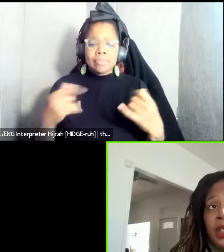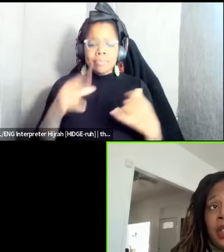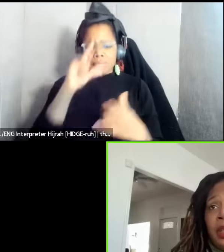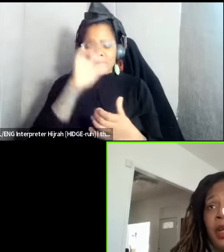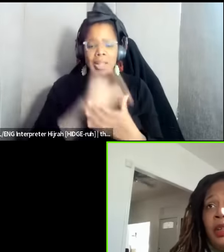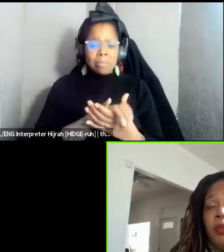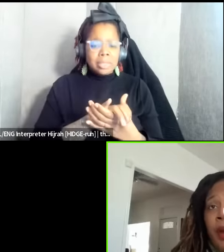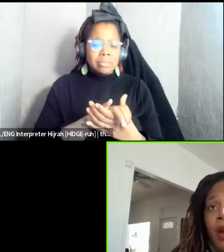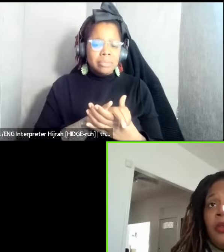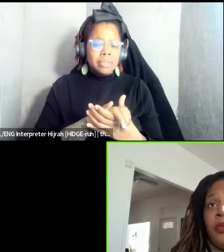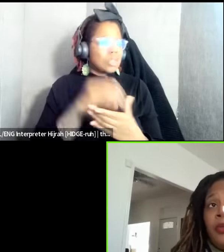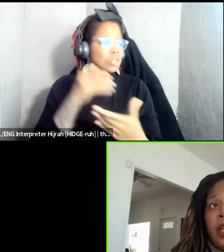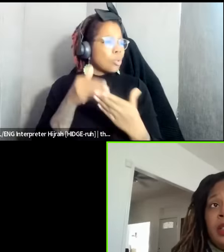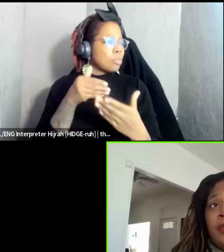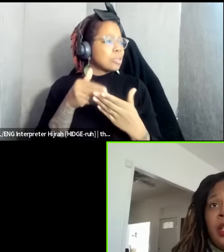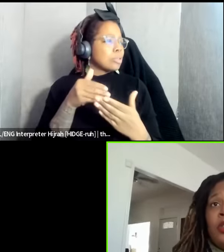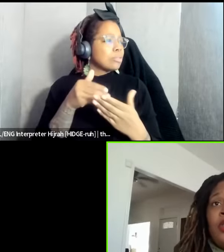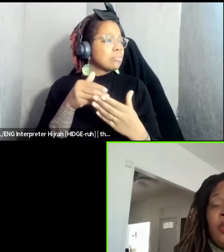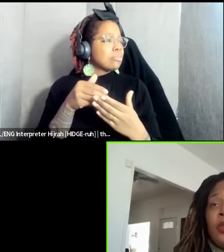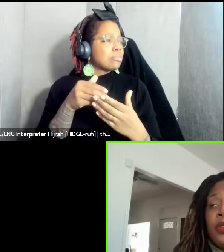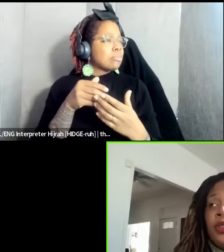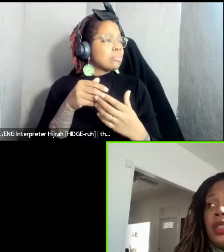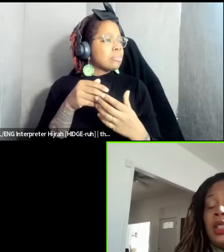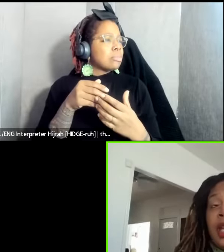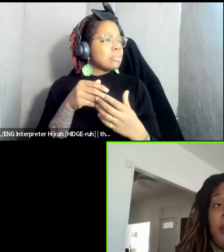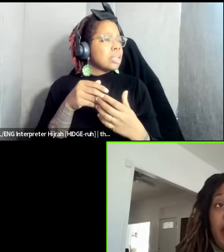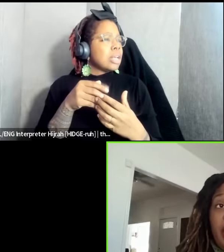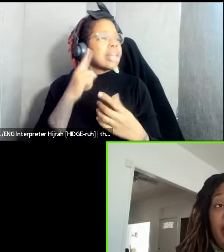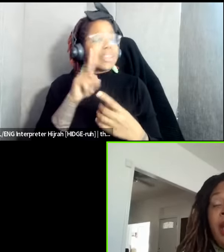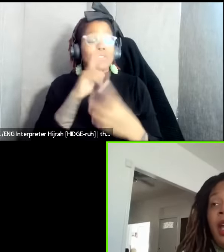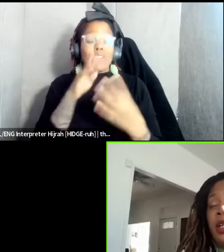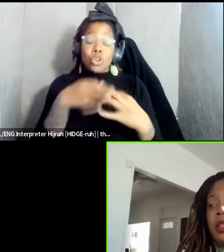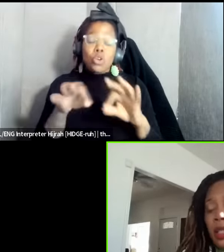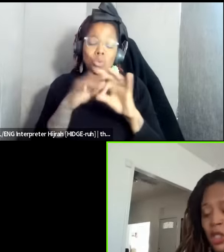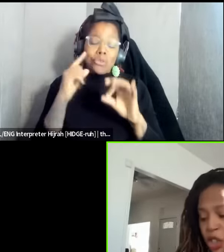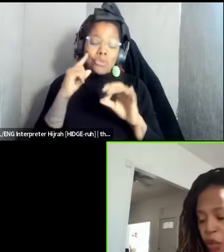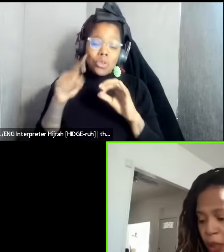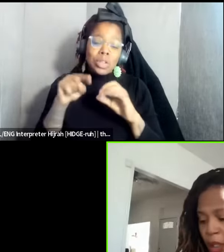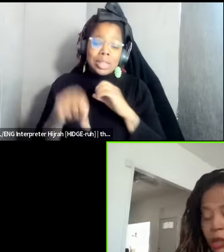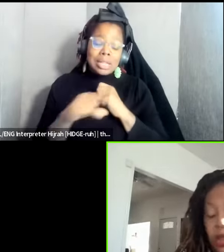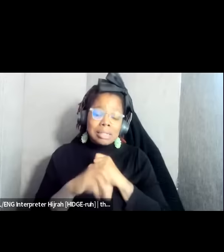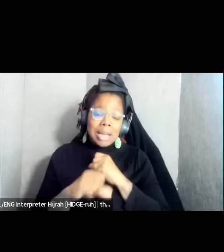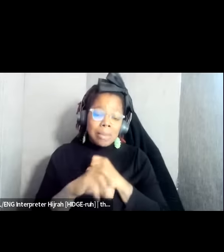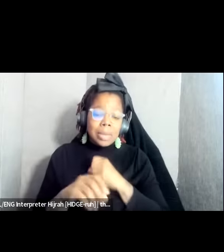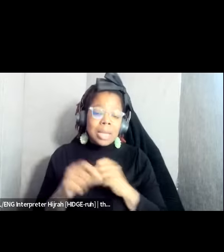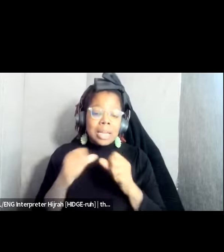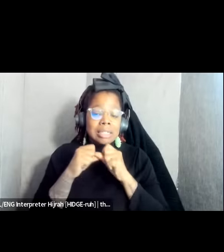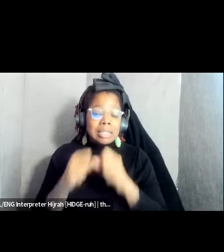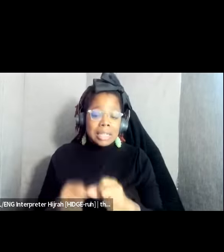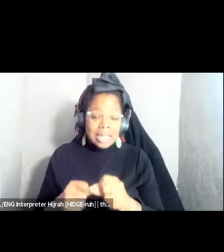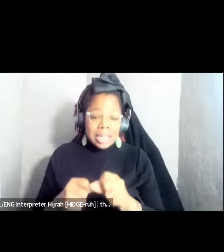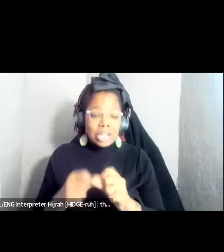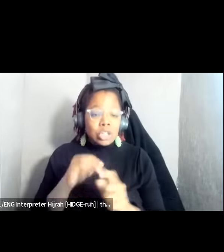actually been part of what has been so crucial to this campaign is to continue to expose um